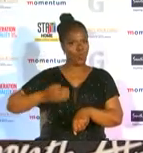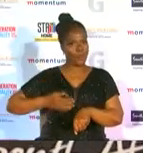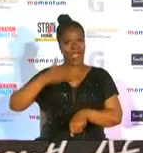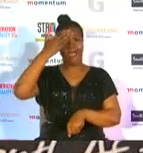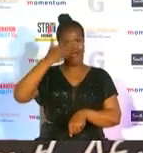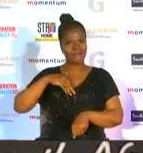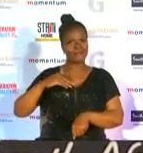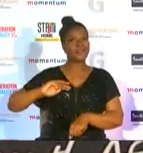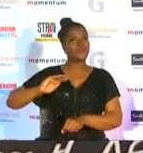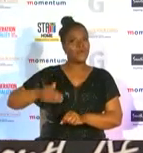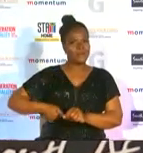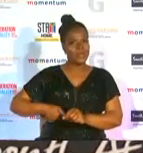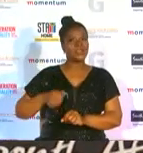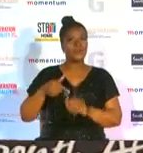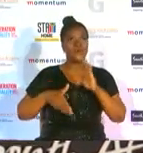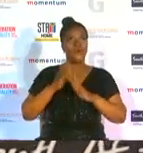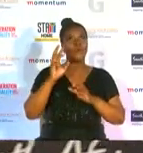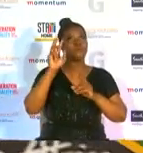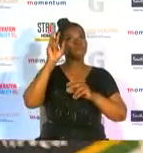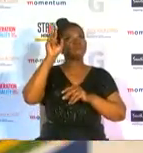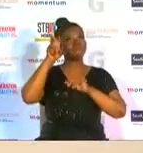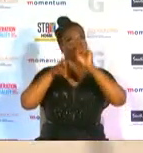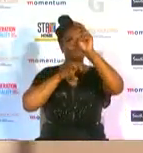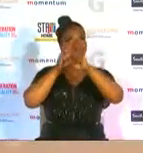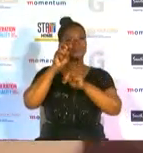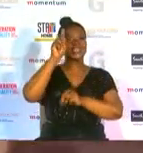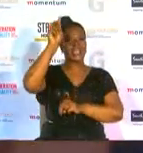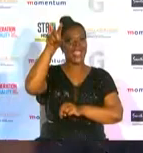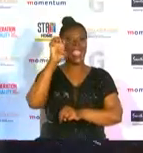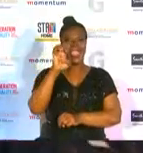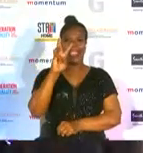to summon a summit mount everest sarah you're looking great tonight